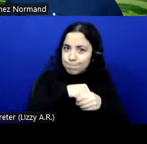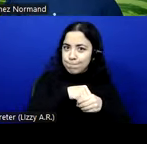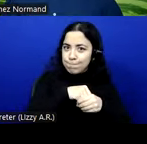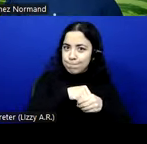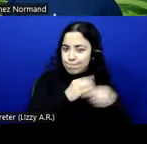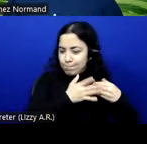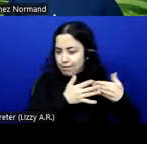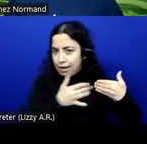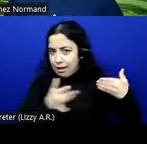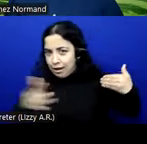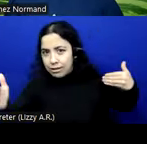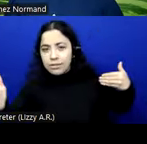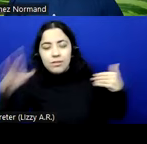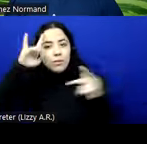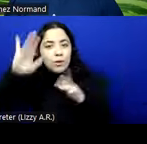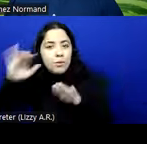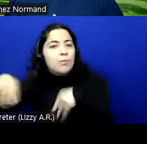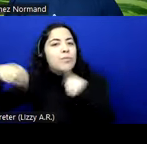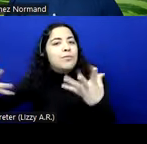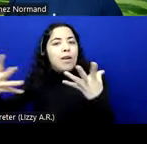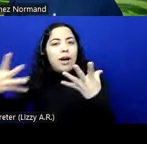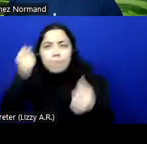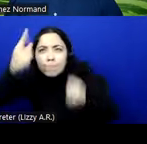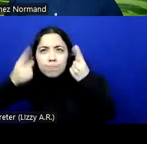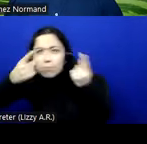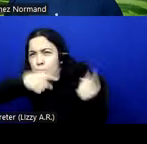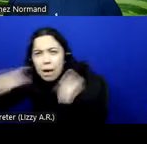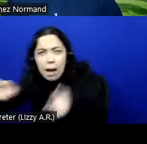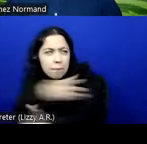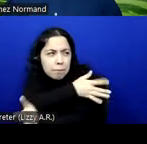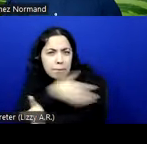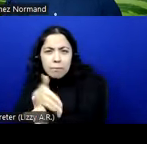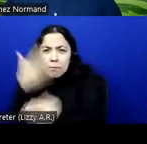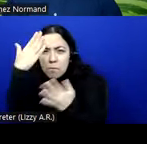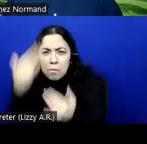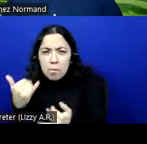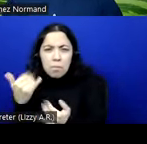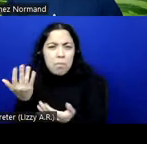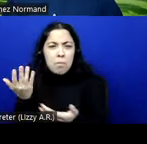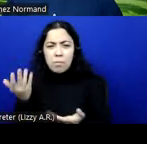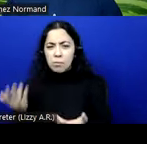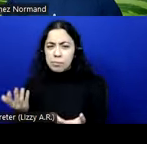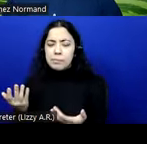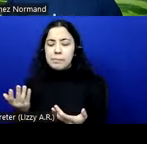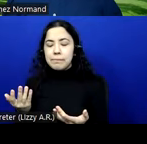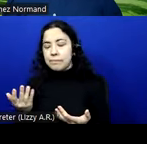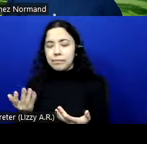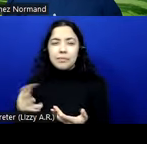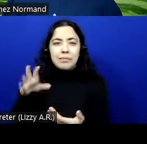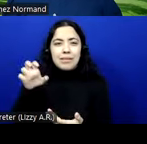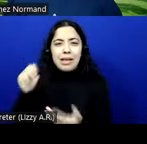So hopefully I can provide you some insights about what happened and why does the EN go beyond WCAG.